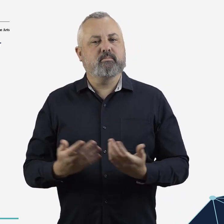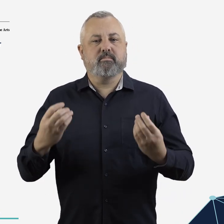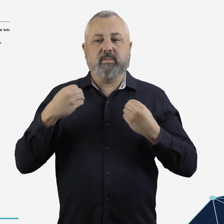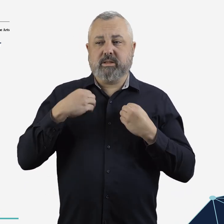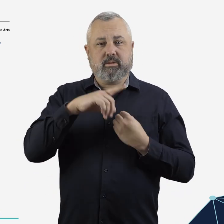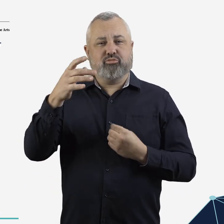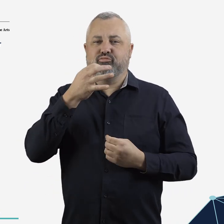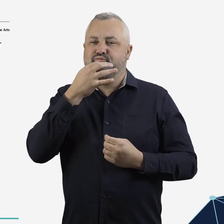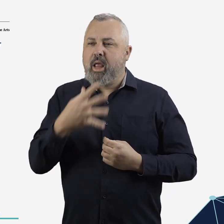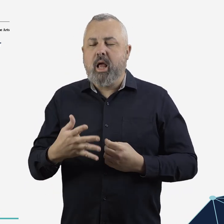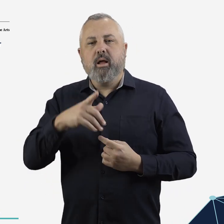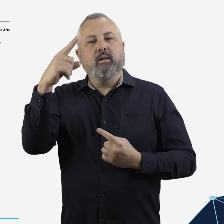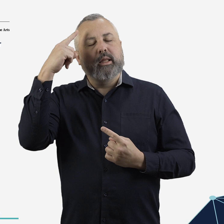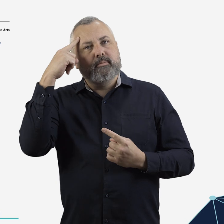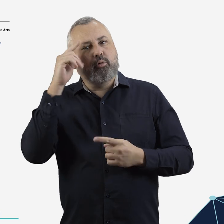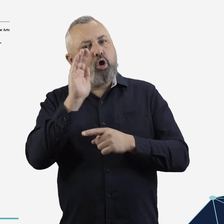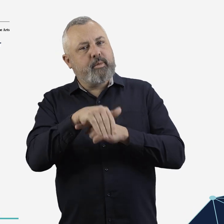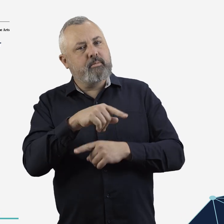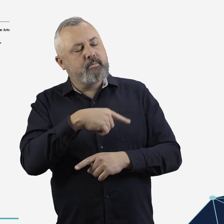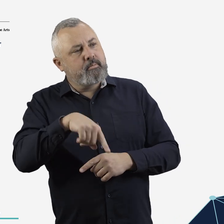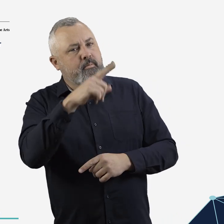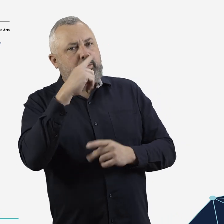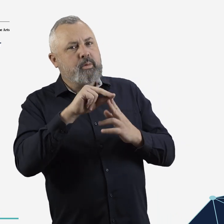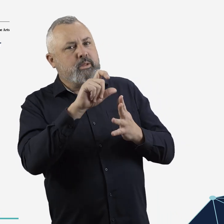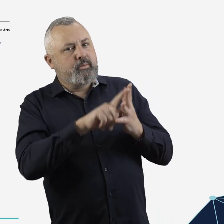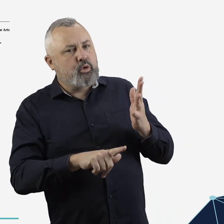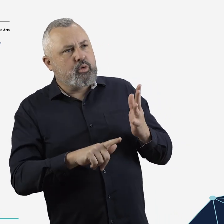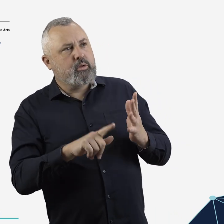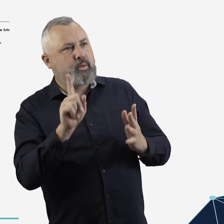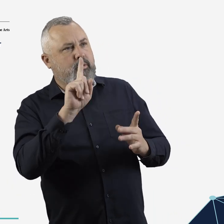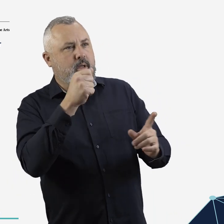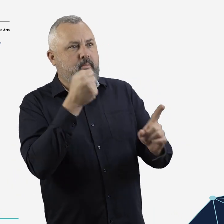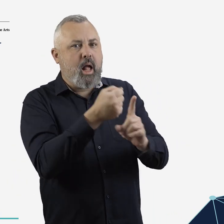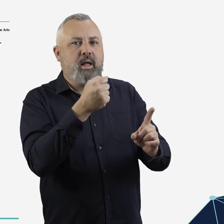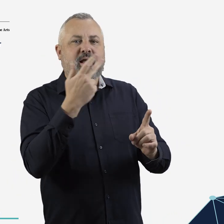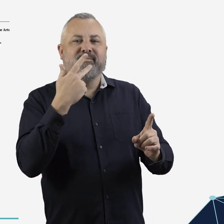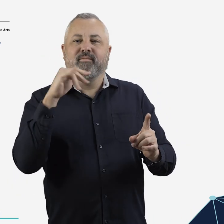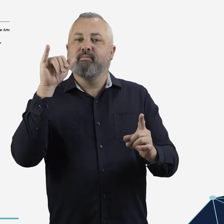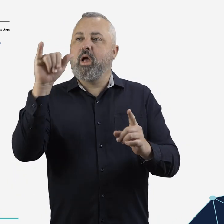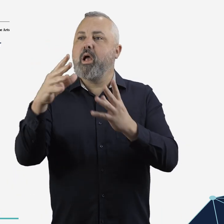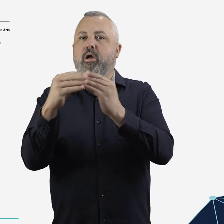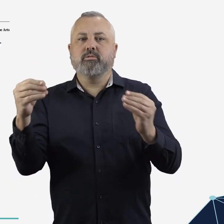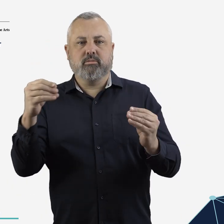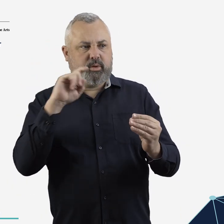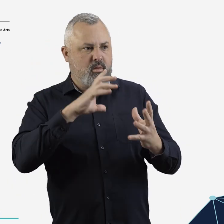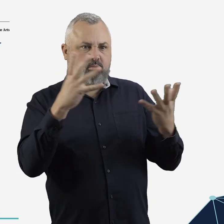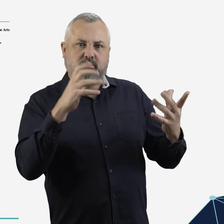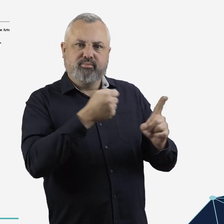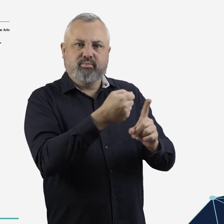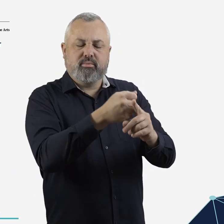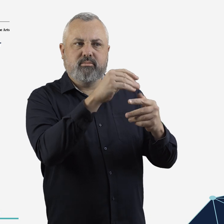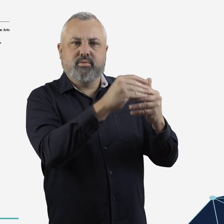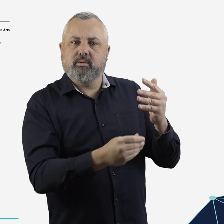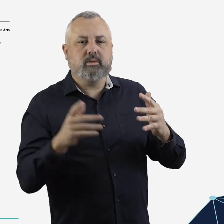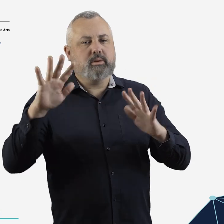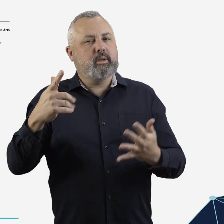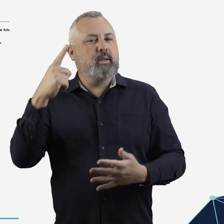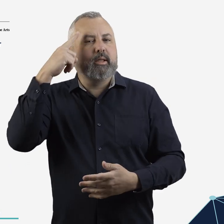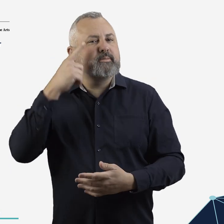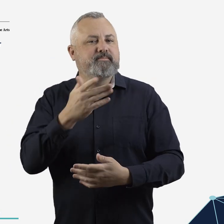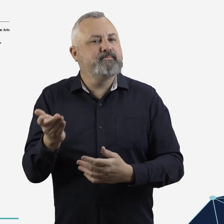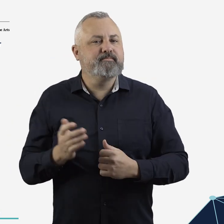lack of consideration of the needs of people with disability amid flight cancellations